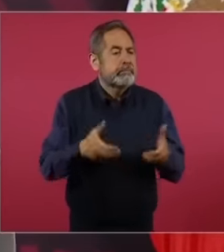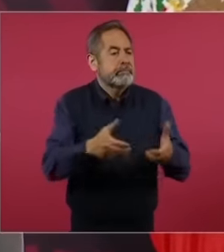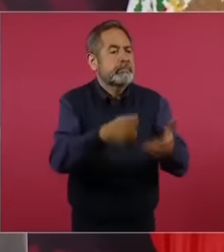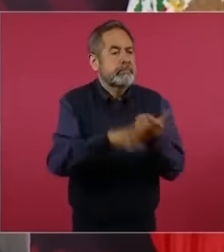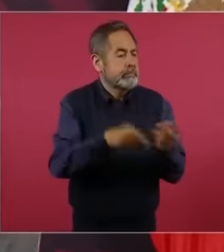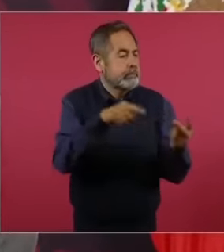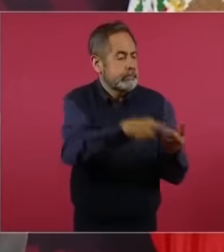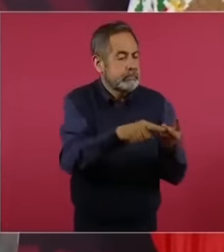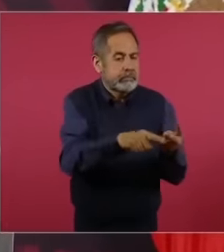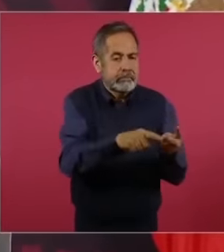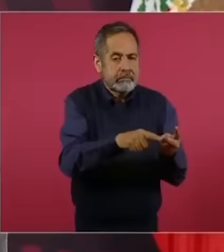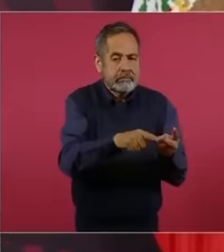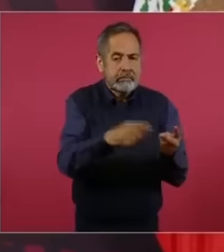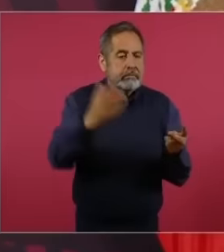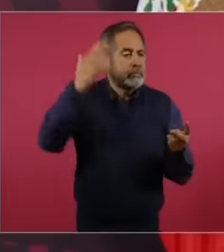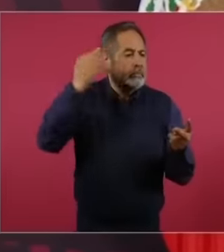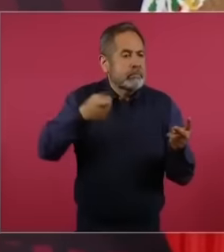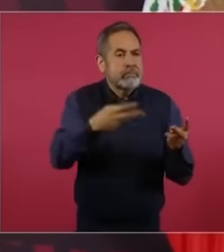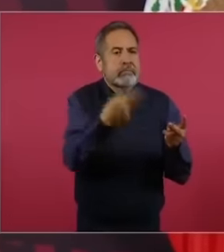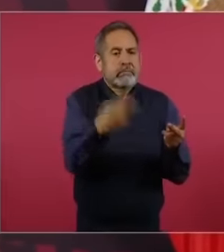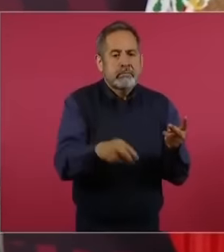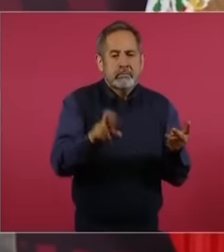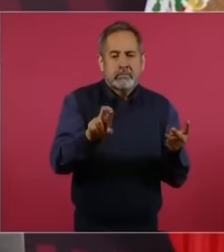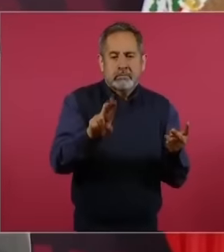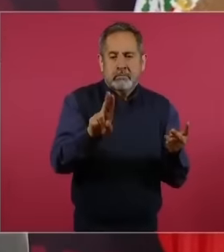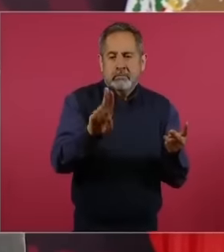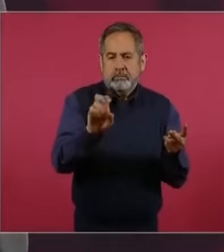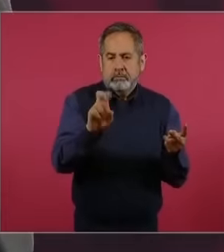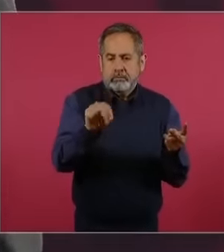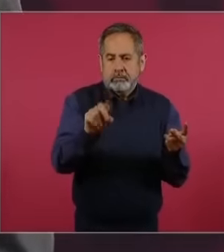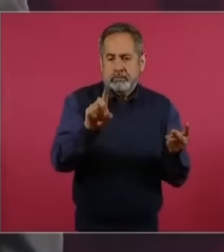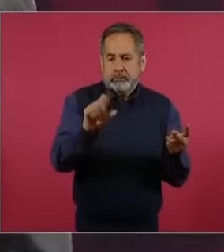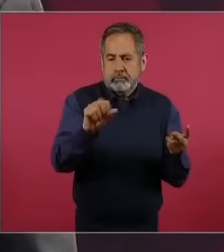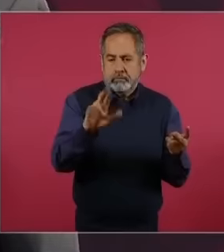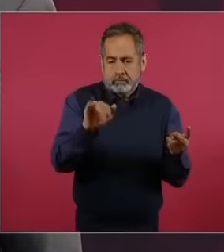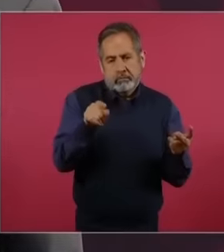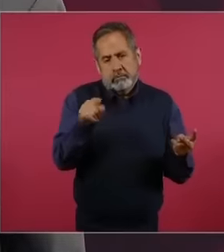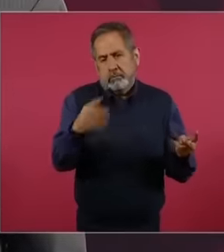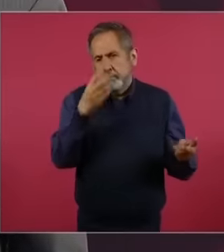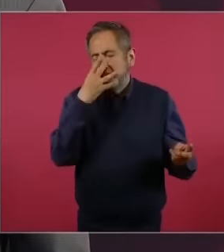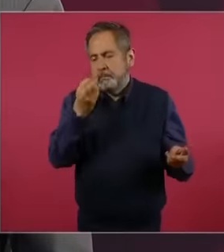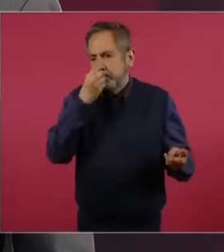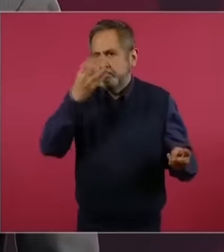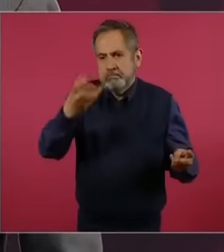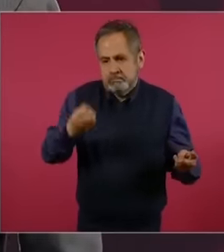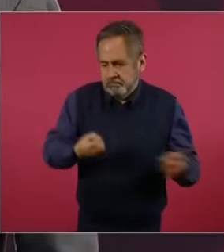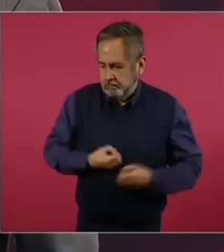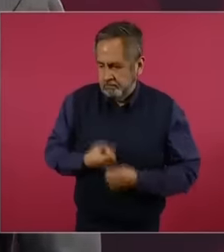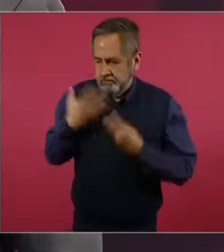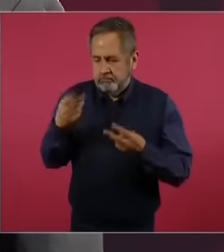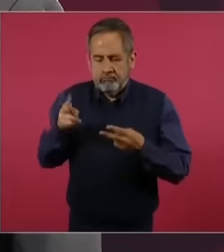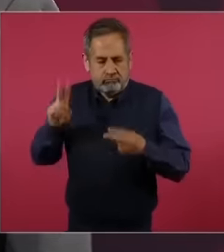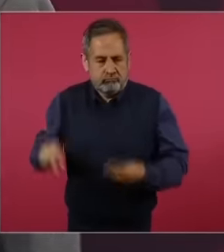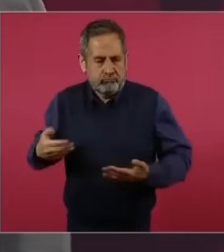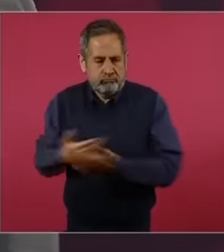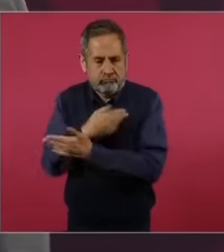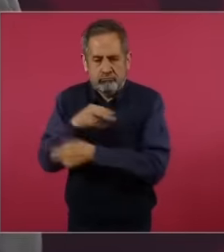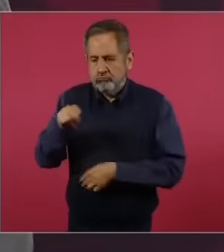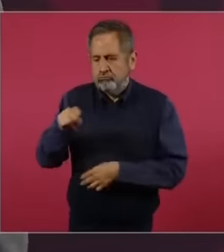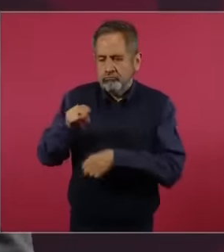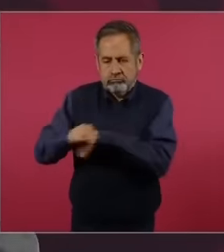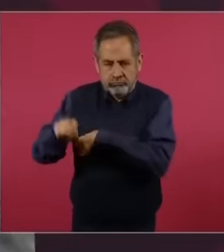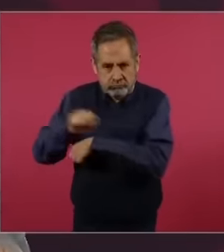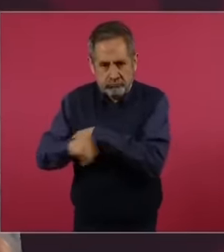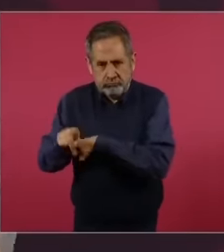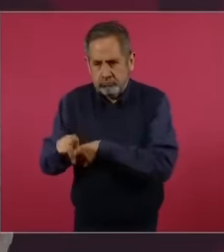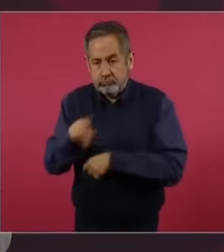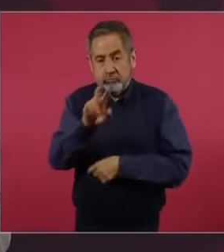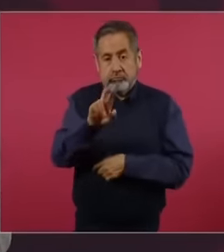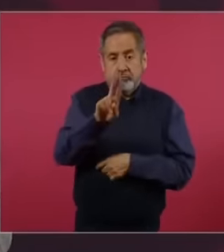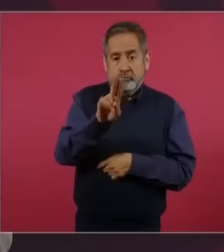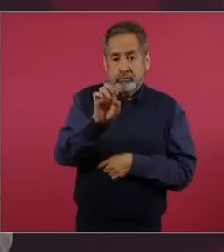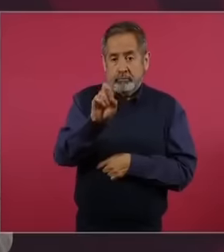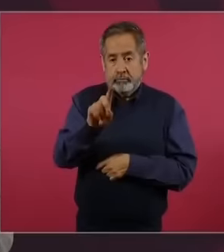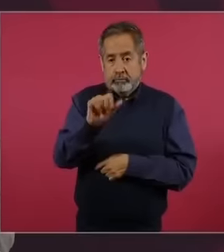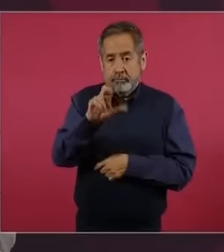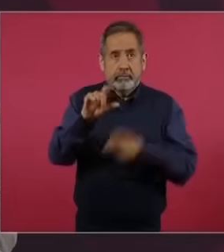was previously called Rubén Darío, but since Rubén Darío is a great Nicaraguan poet, this one who